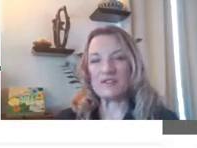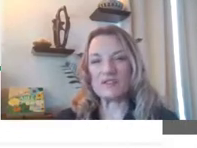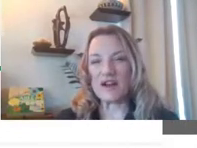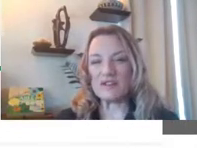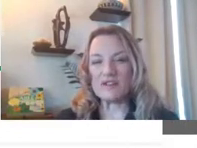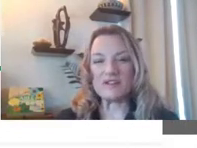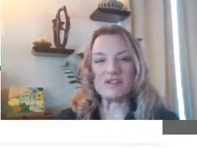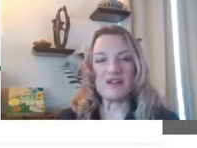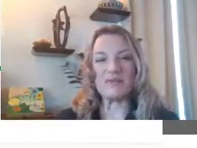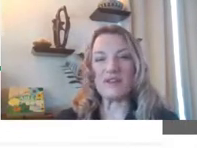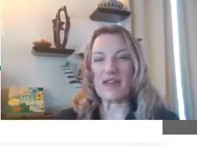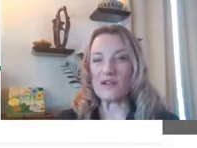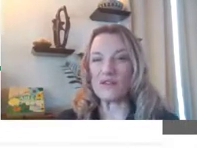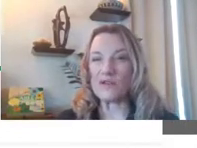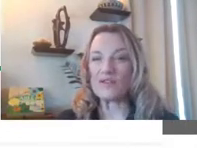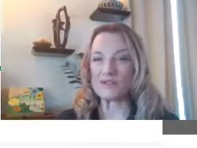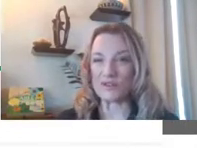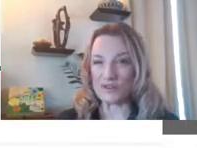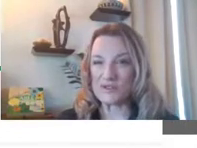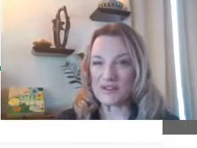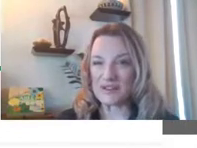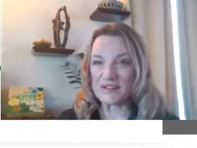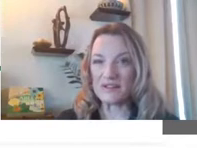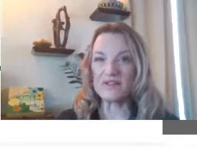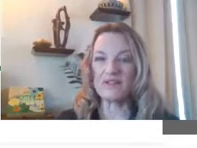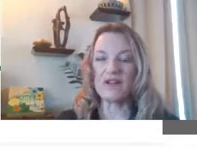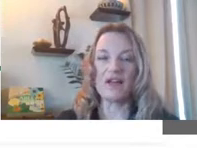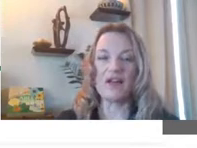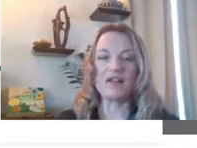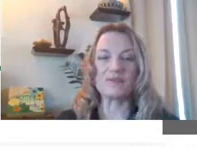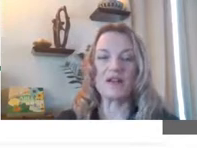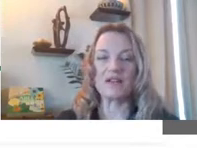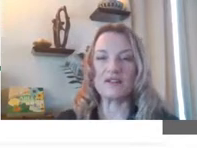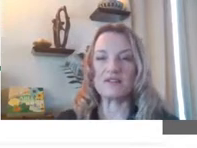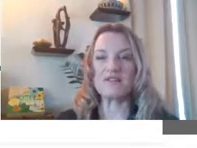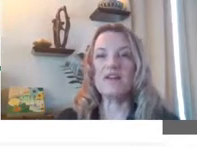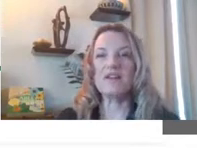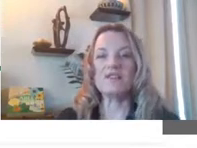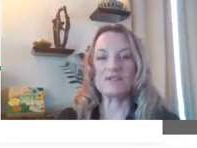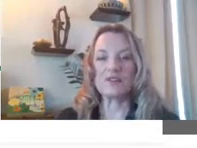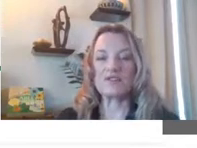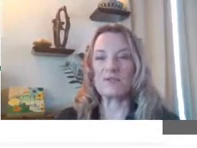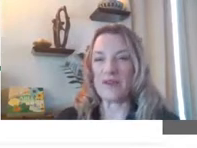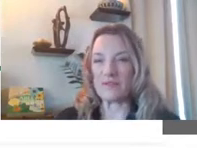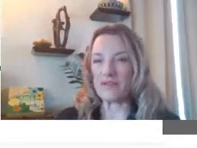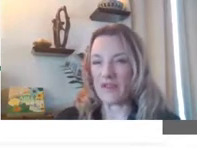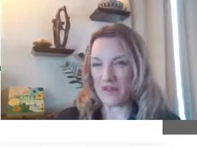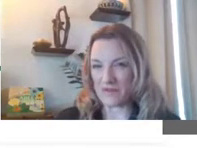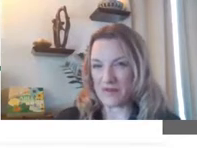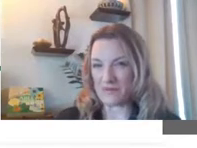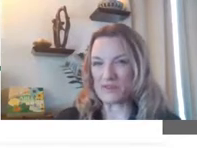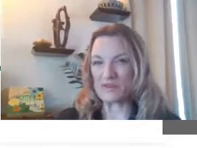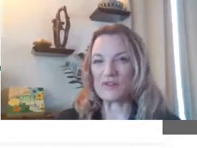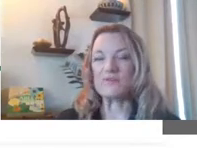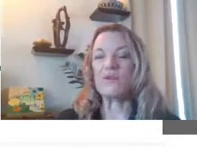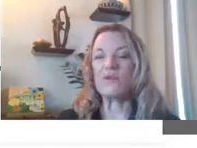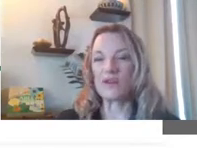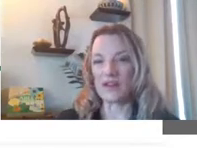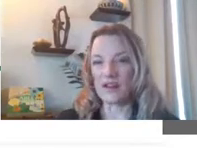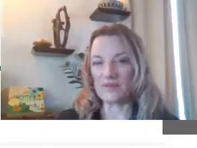strategies that ABLE account owners are using, as well as the stories from ABLE family members who are supporting an ABLE